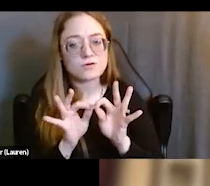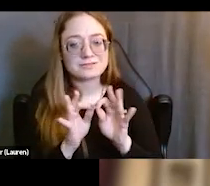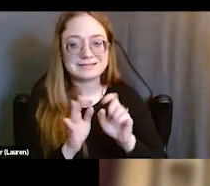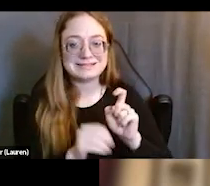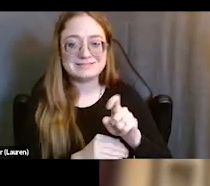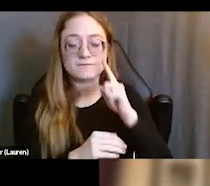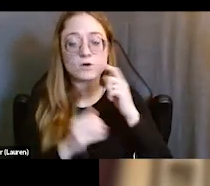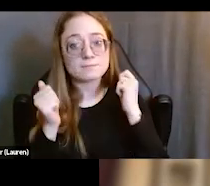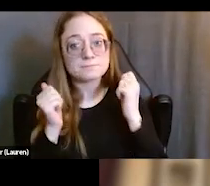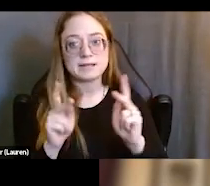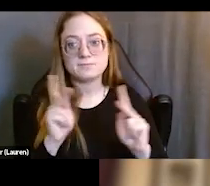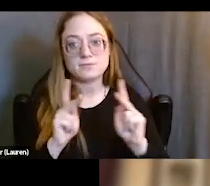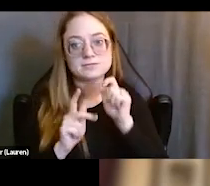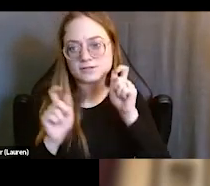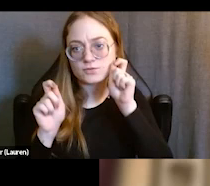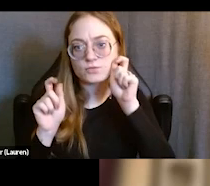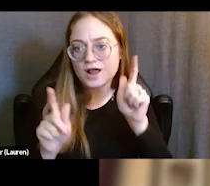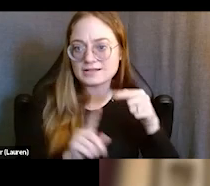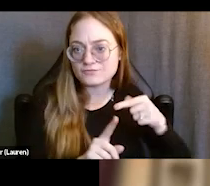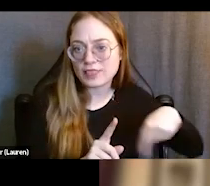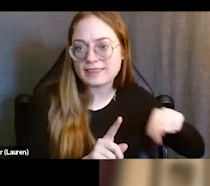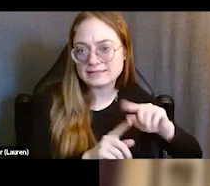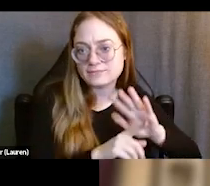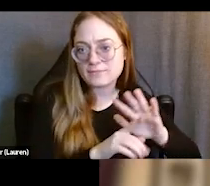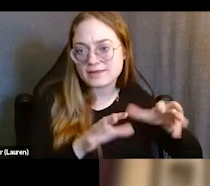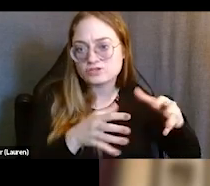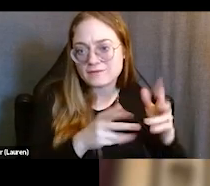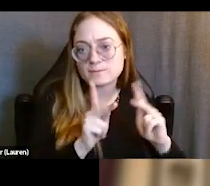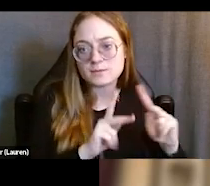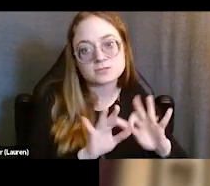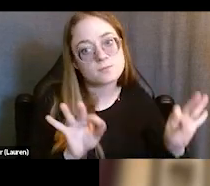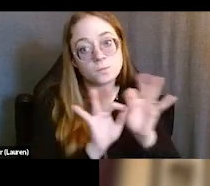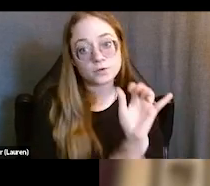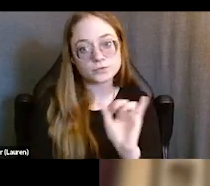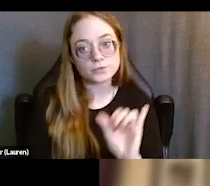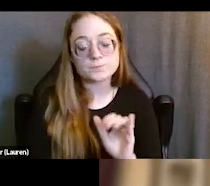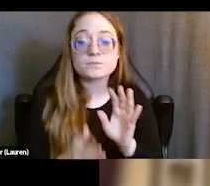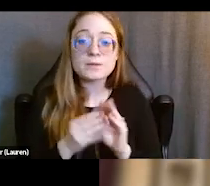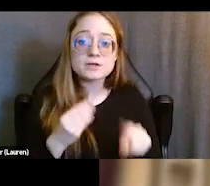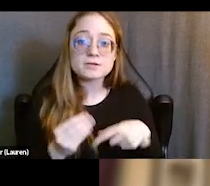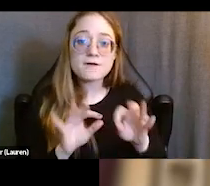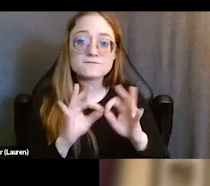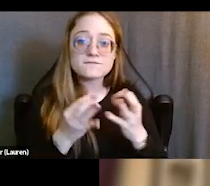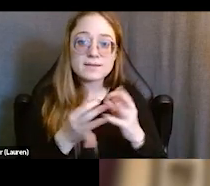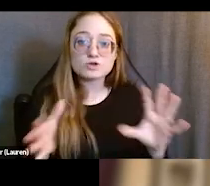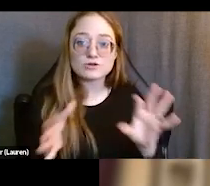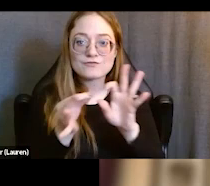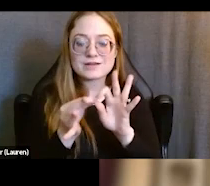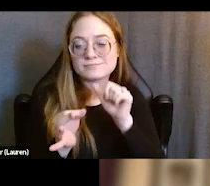and it's no surprise then that it is for this population as well. I've mentioned a bit about family reunification there too, so I'm not gonna repeat myself.